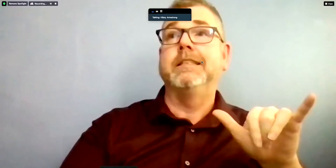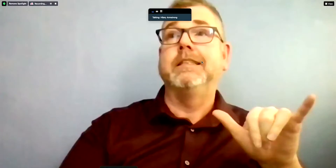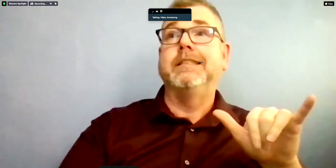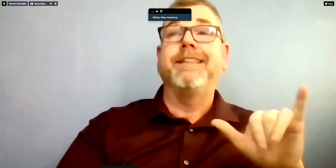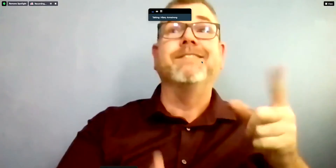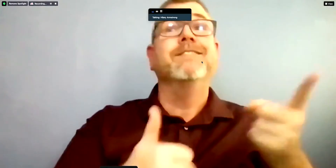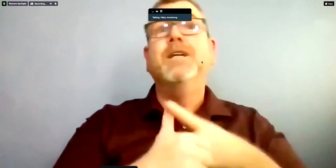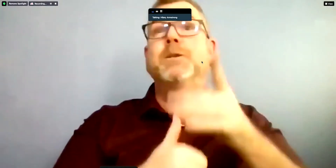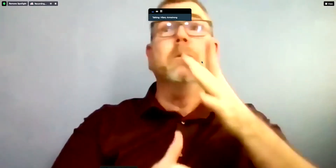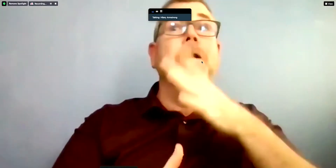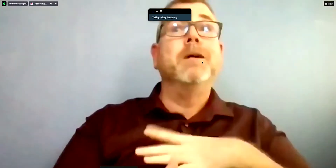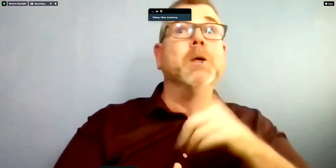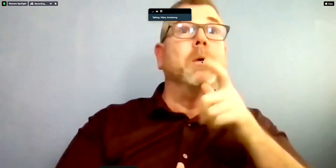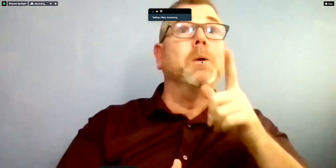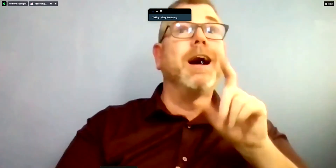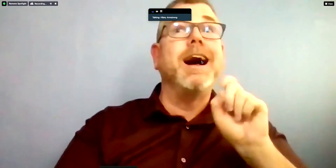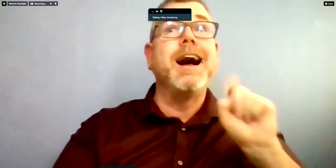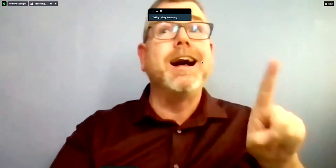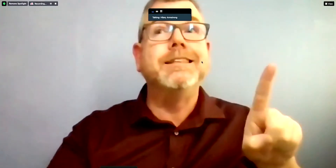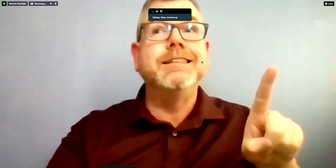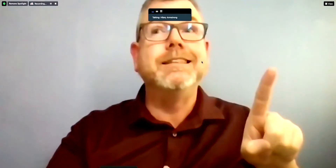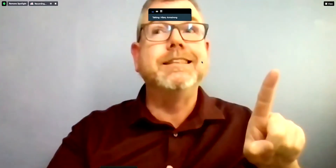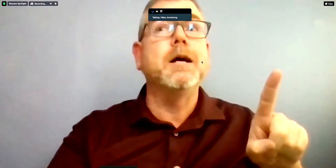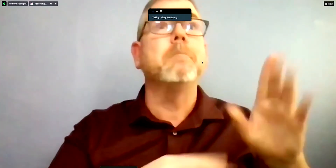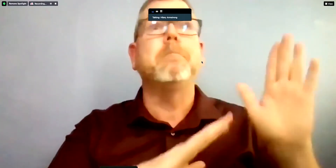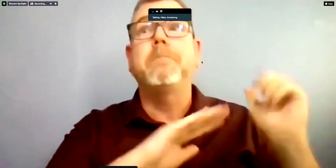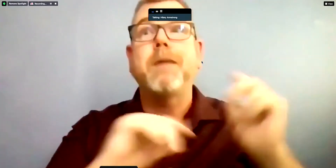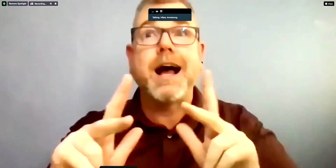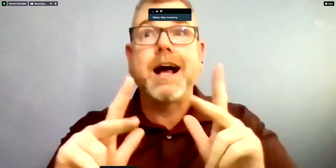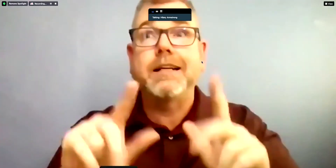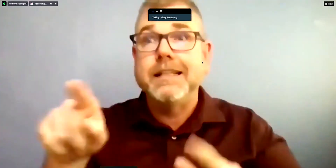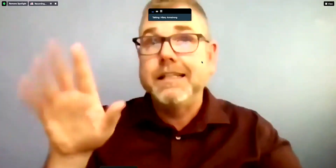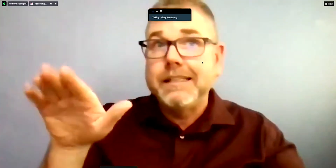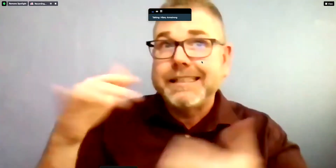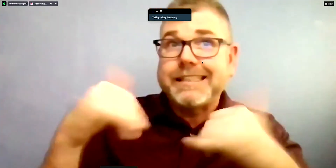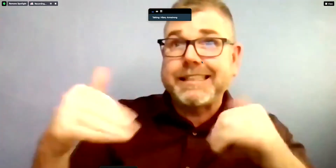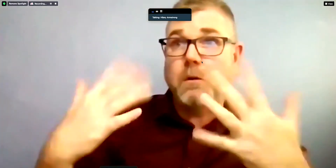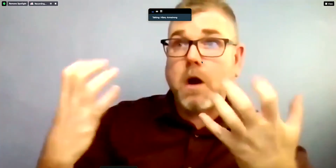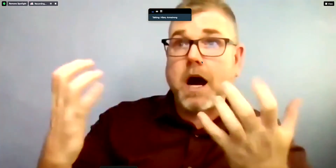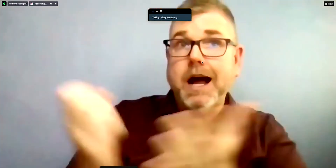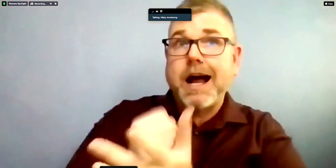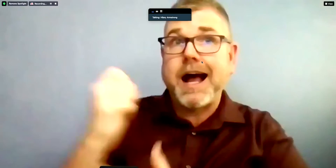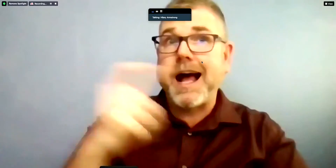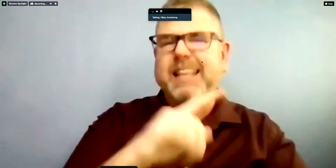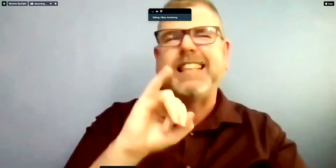Yes, raise your hand we will unmute you for your question and this will be our last question for the English and ASL portion. Thank you.